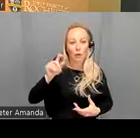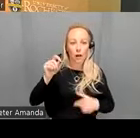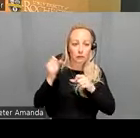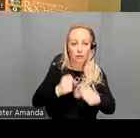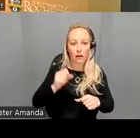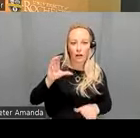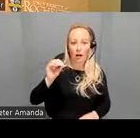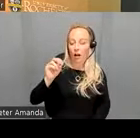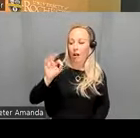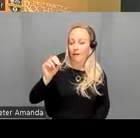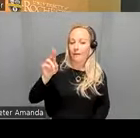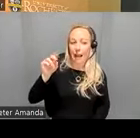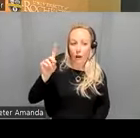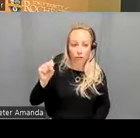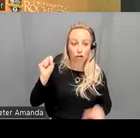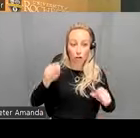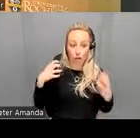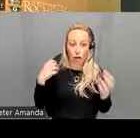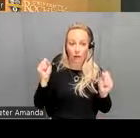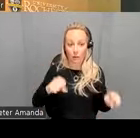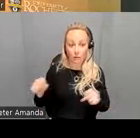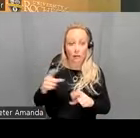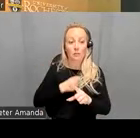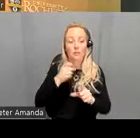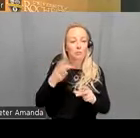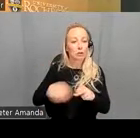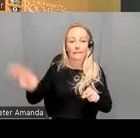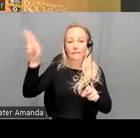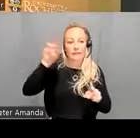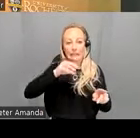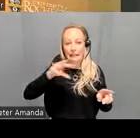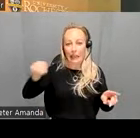um it should be recover a from a relatively brief scan session so that you can reduce expense and